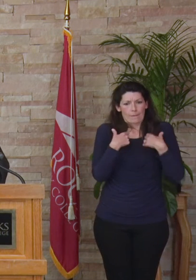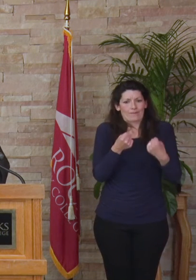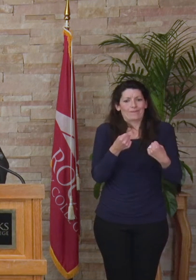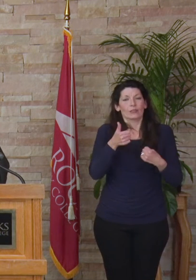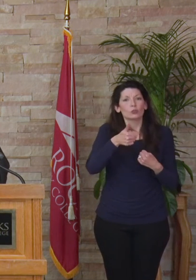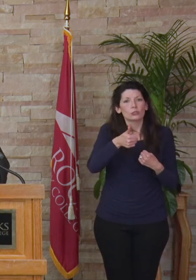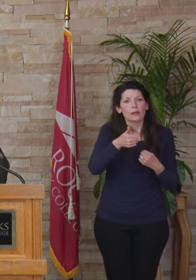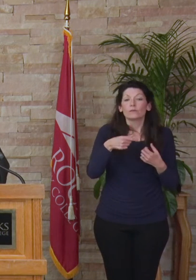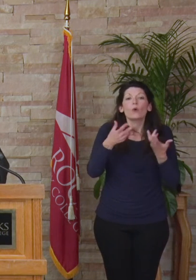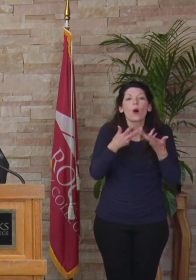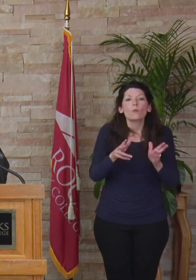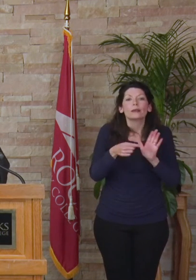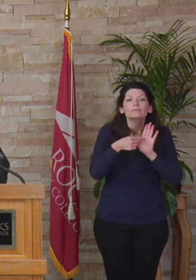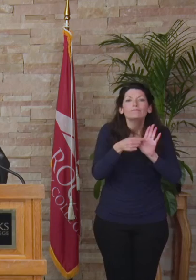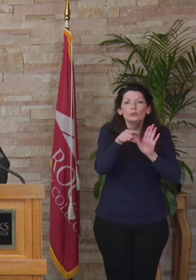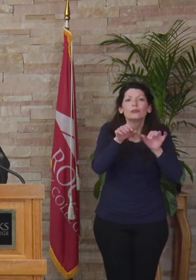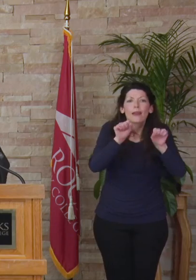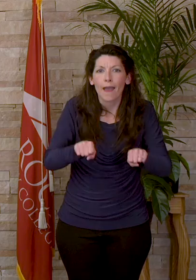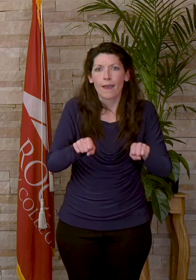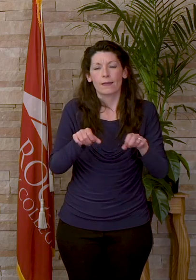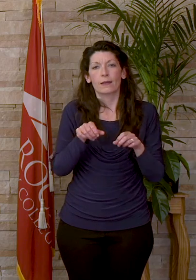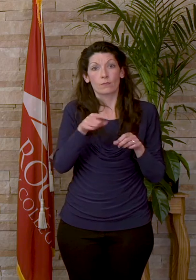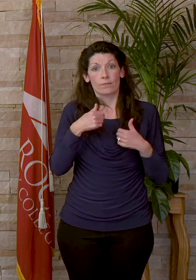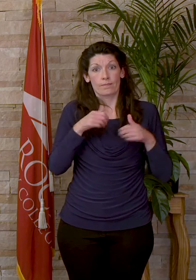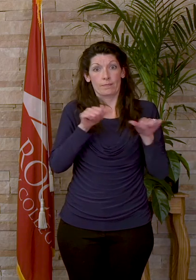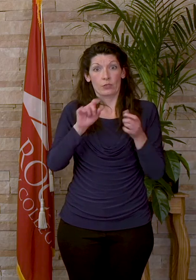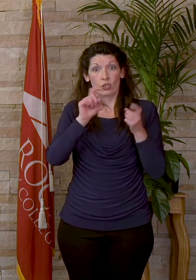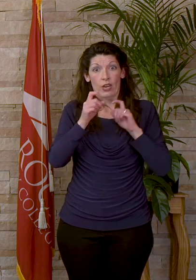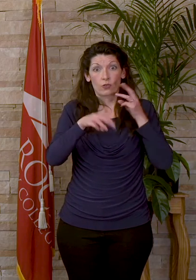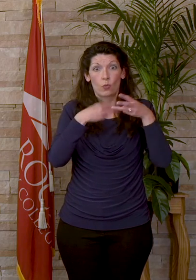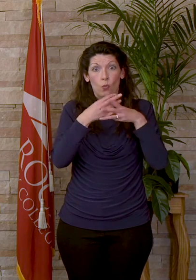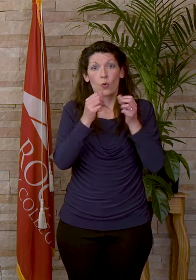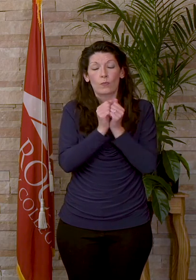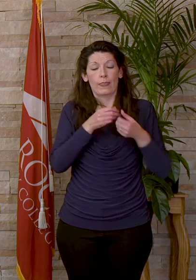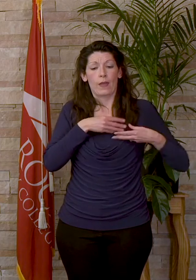already demonstrated you can. You have the ability to change the world through compassion, empathy, and